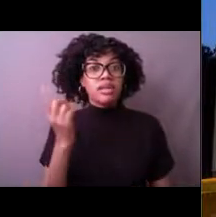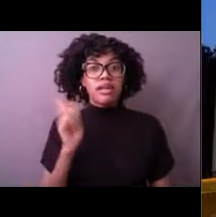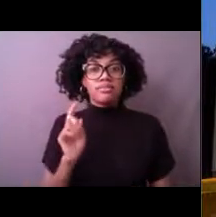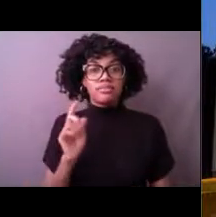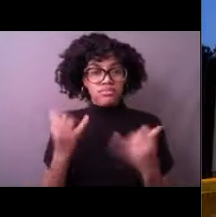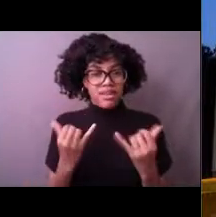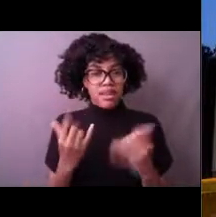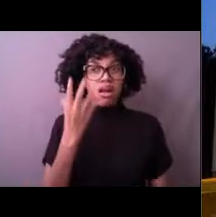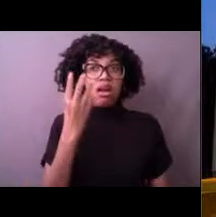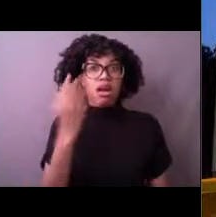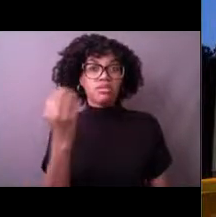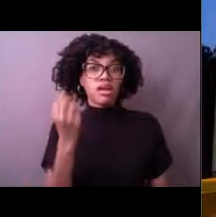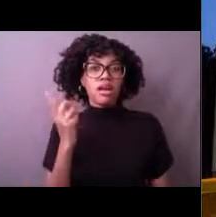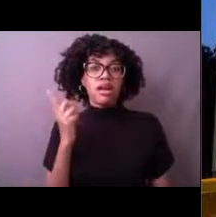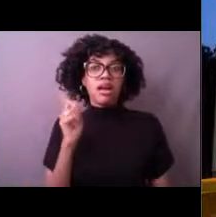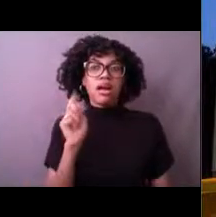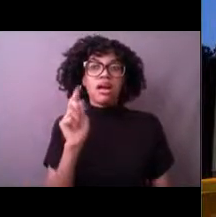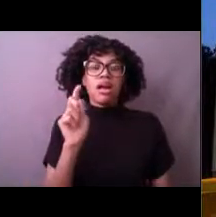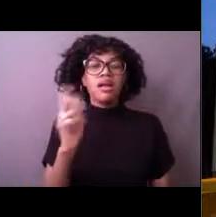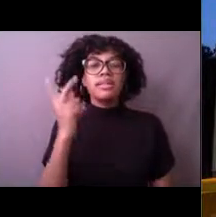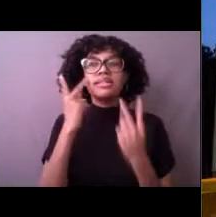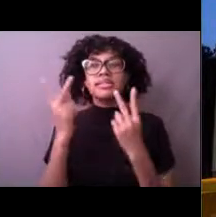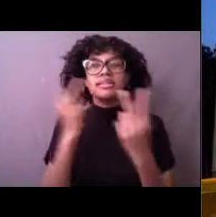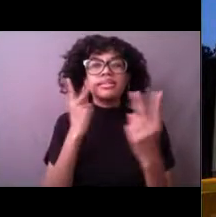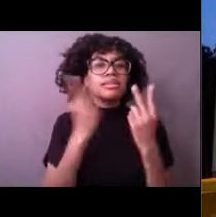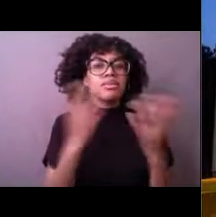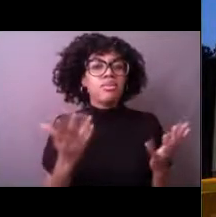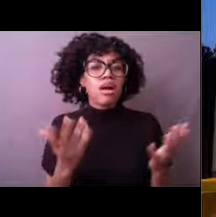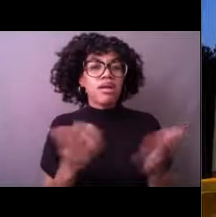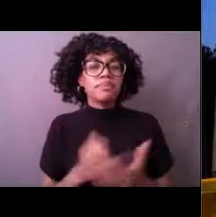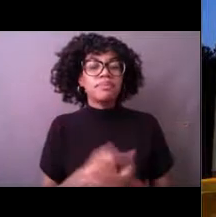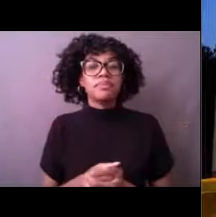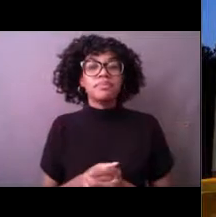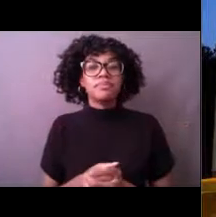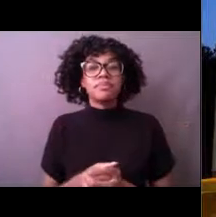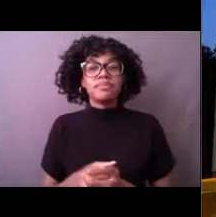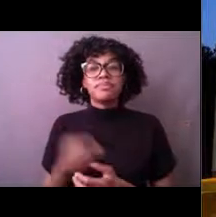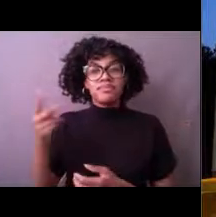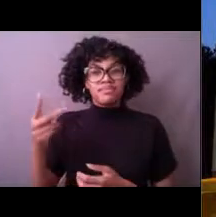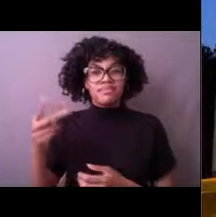what are some of the things that you would see? Okay, so Reina in Juneau says water.